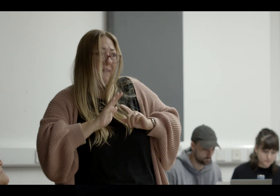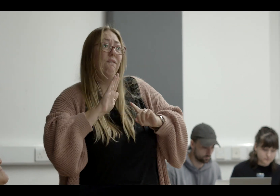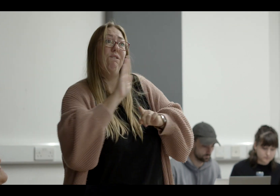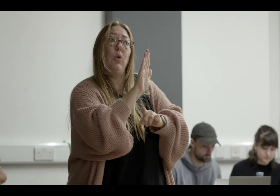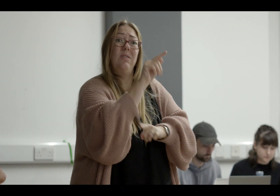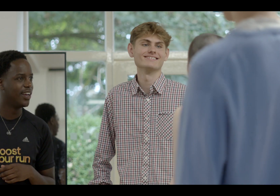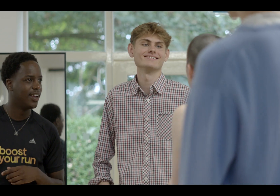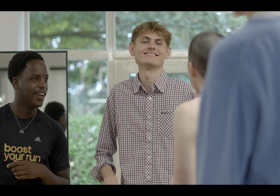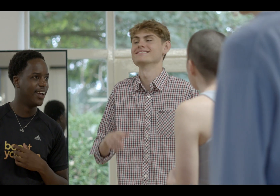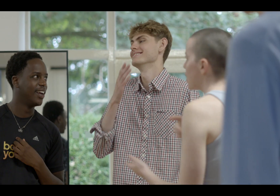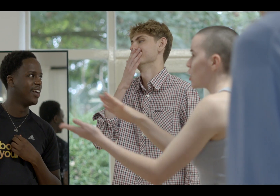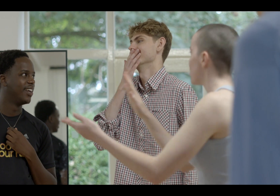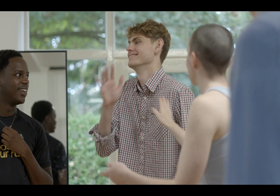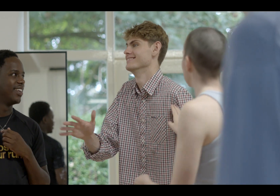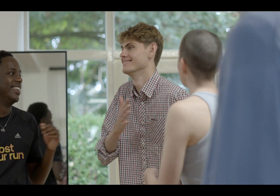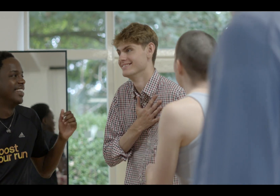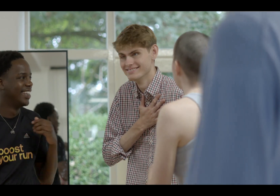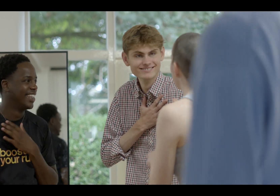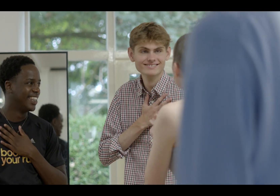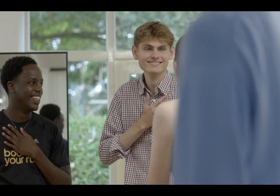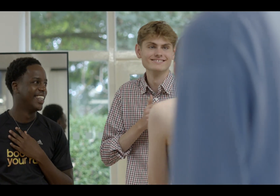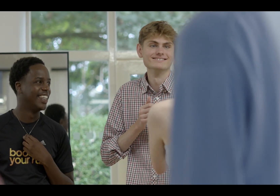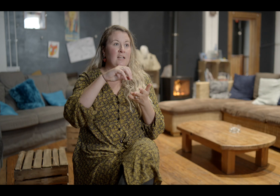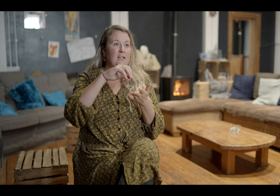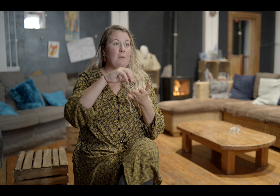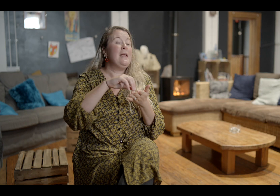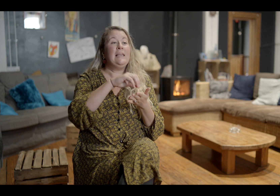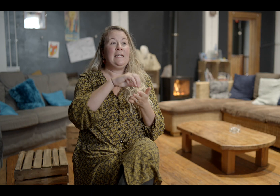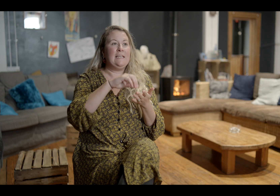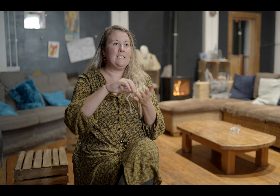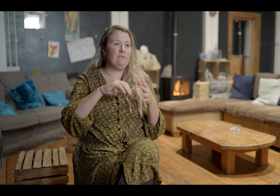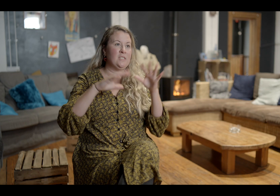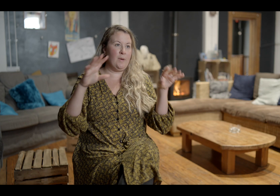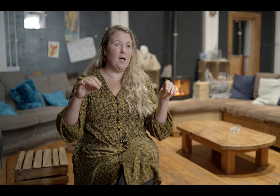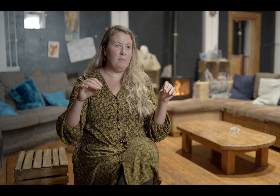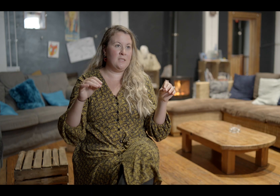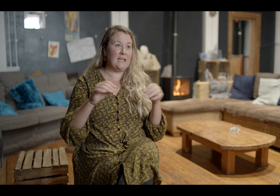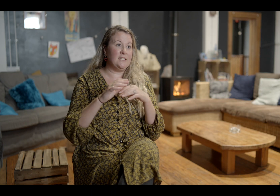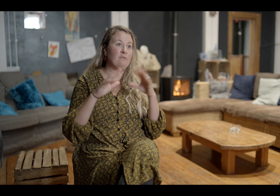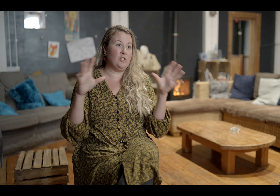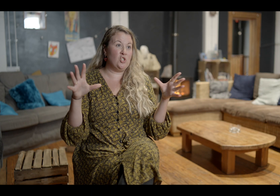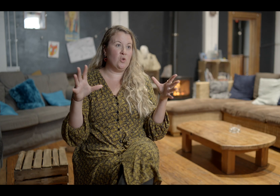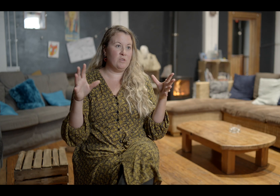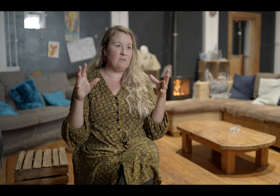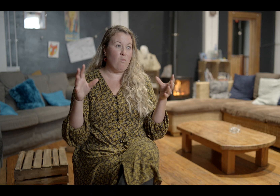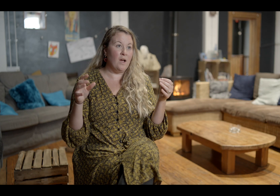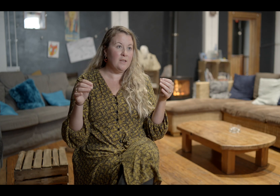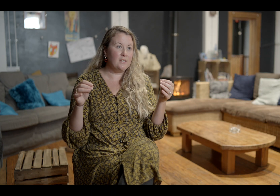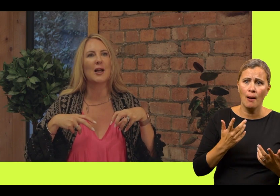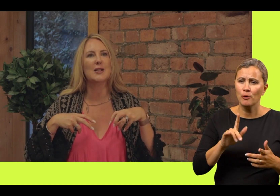How to embed Access into completely different departments and different genres of work